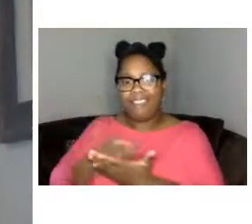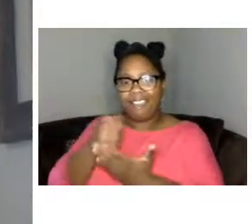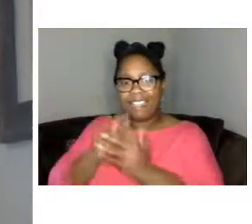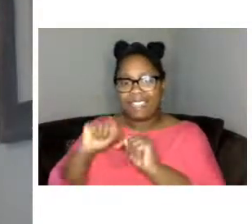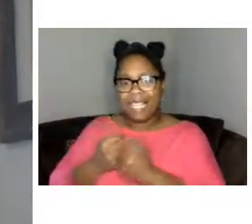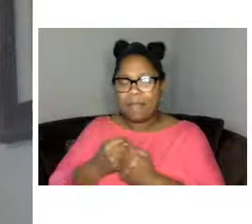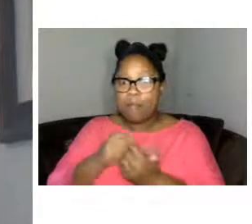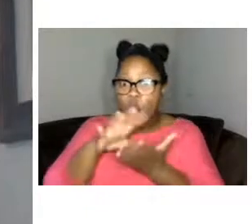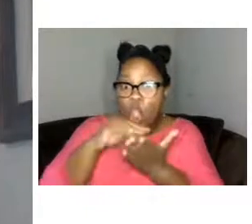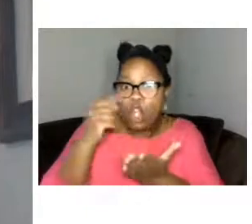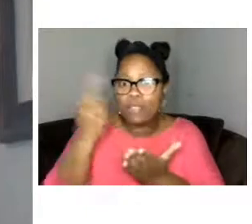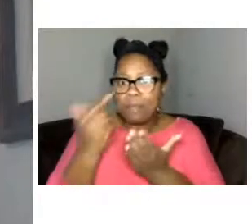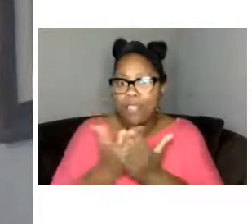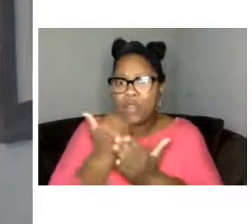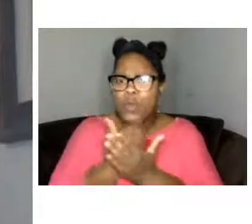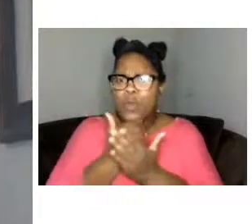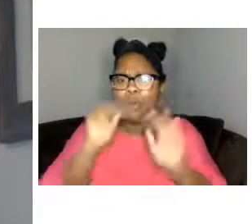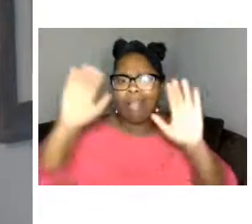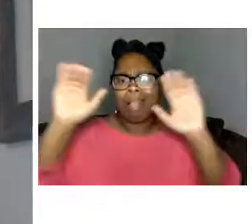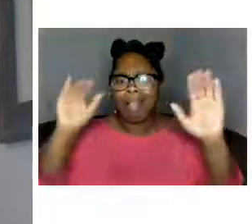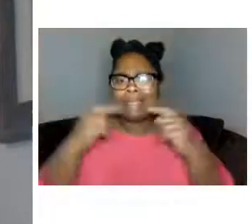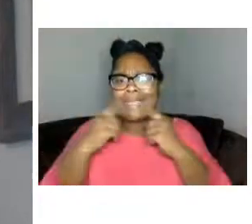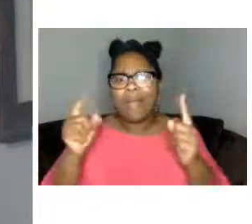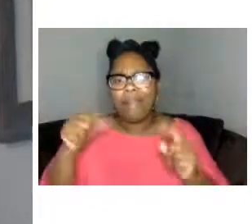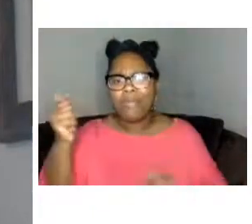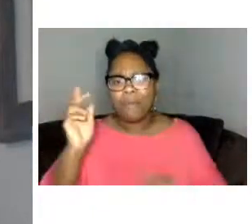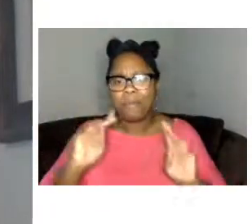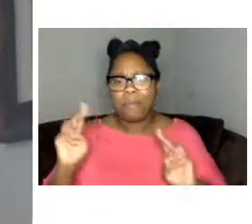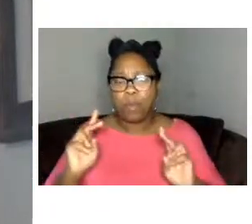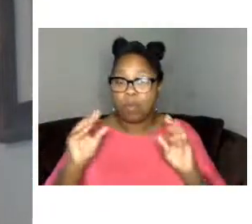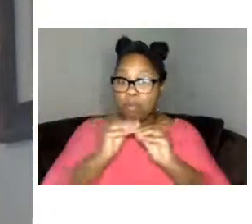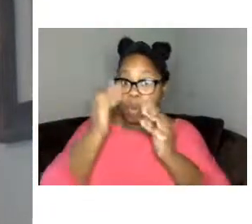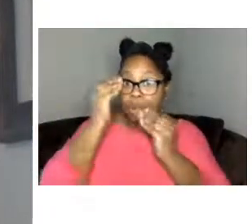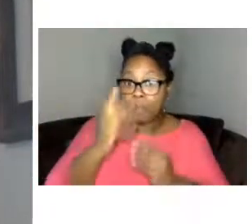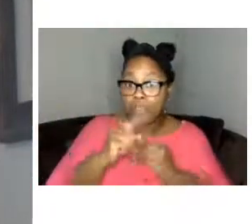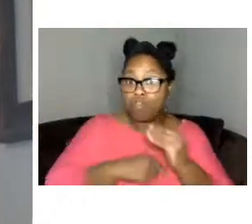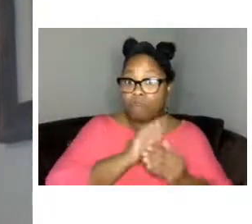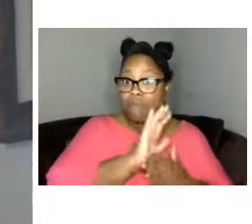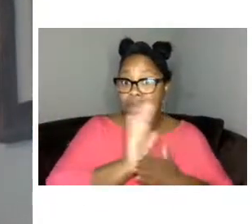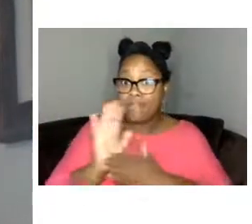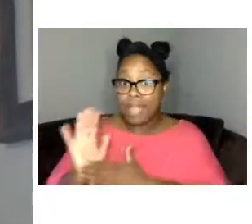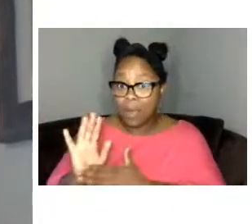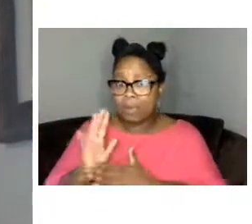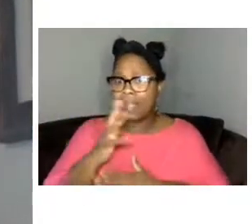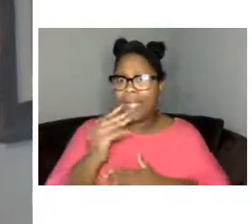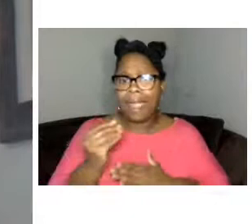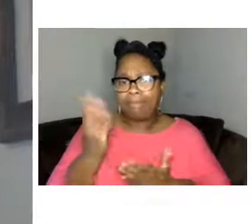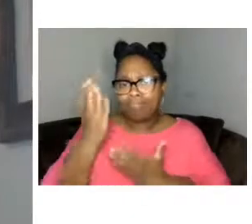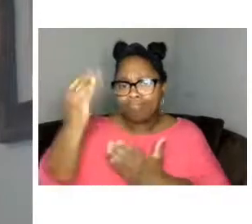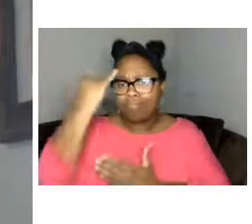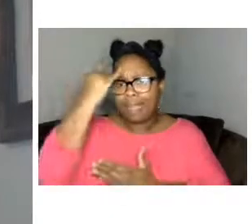short films for more information on the films and the initiatives of the baltimore national heritage area